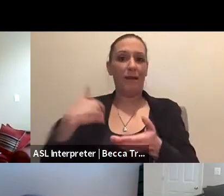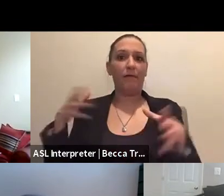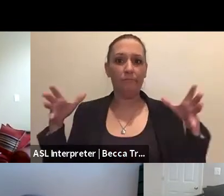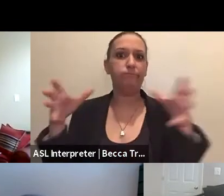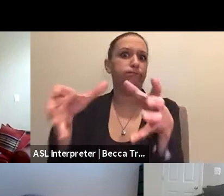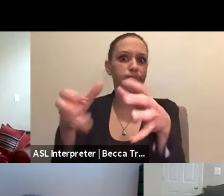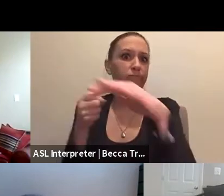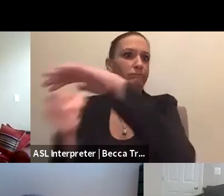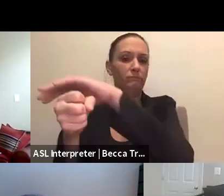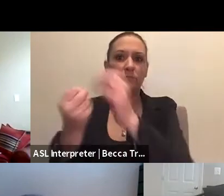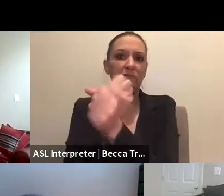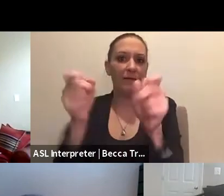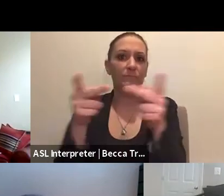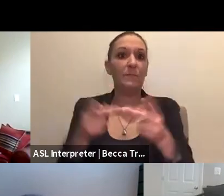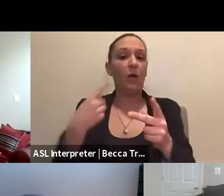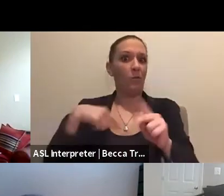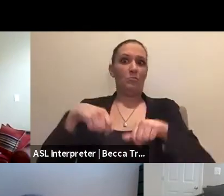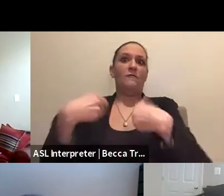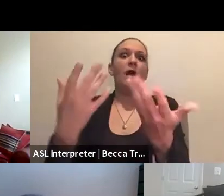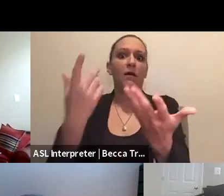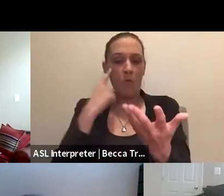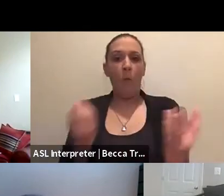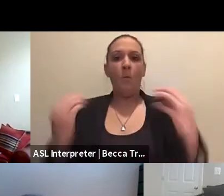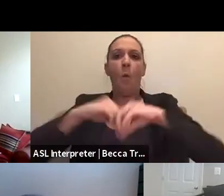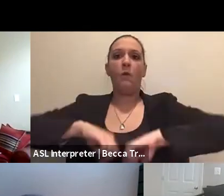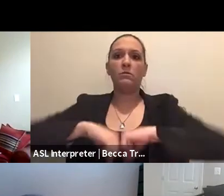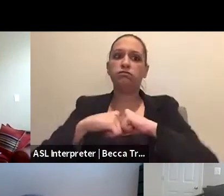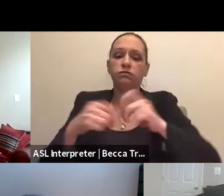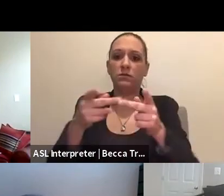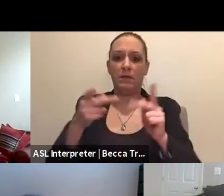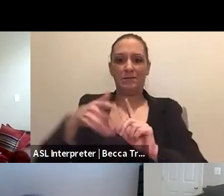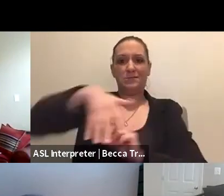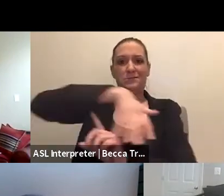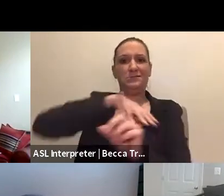and we provide for much more space around an individual or a household,